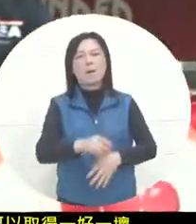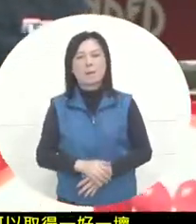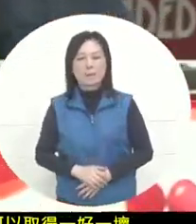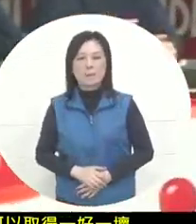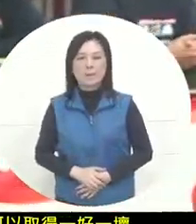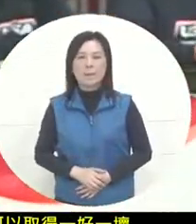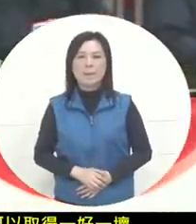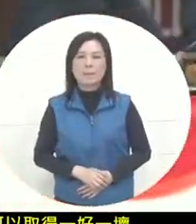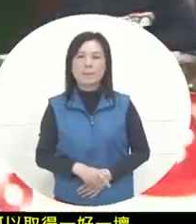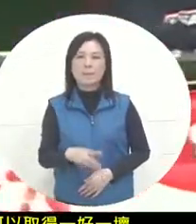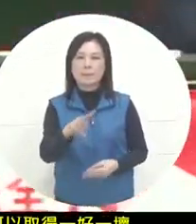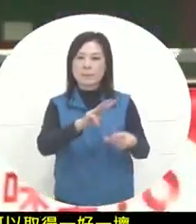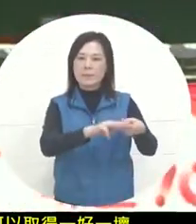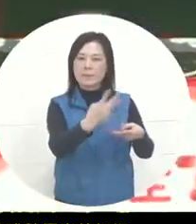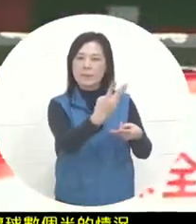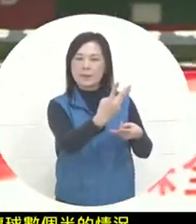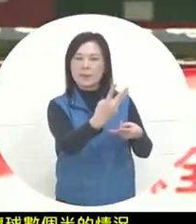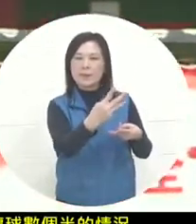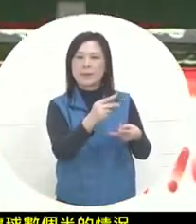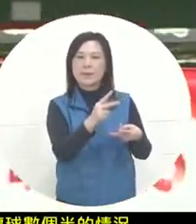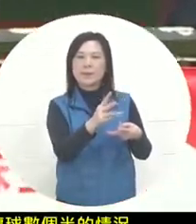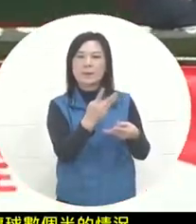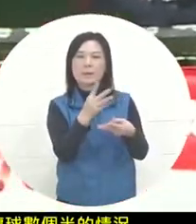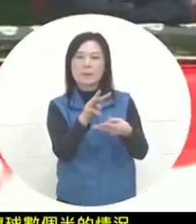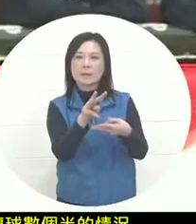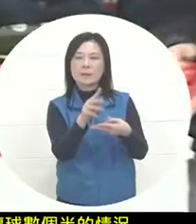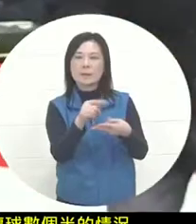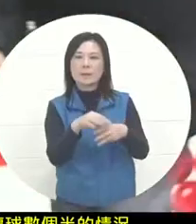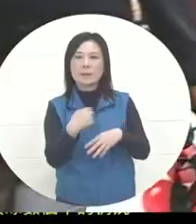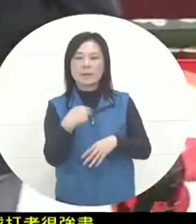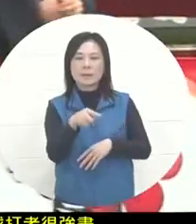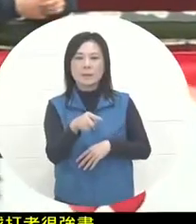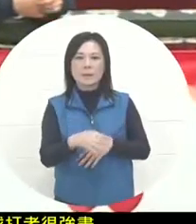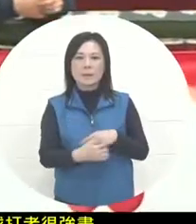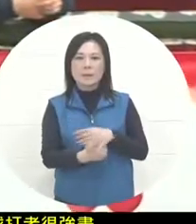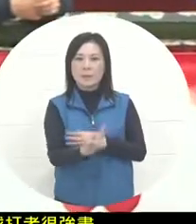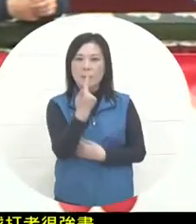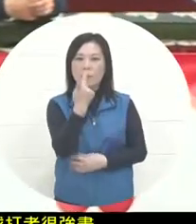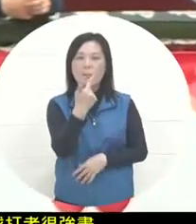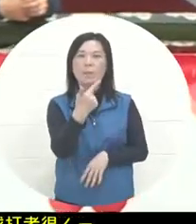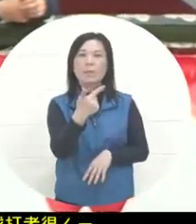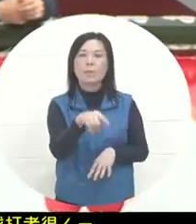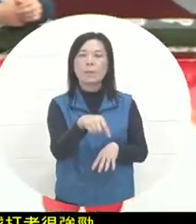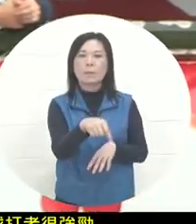. The three thunder gods have to dodge while taking the initiative. Teacher Shen quickly went to